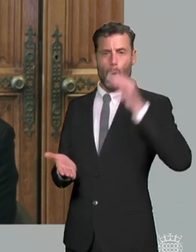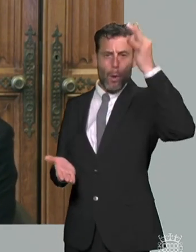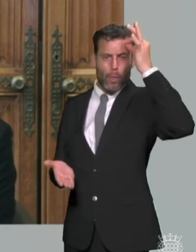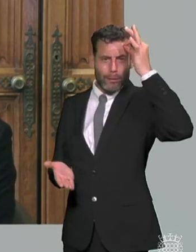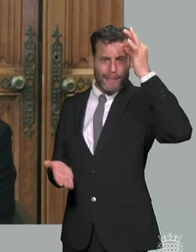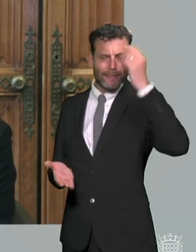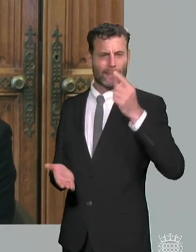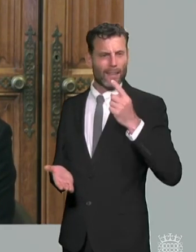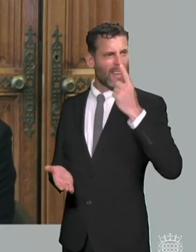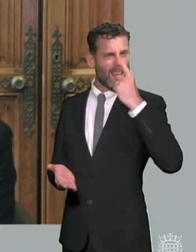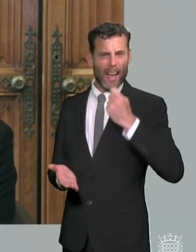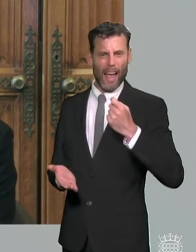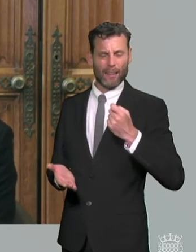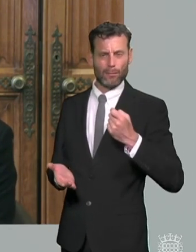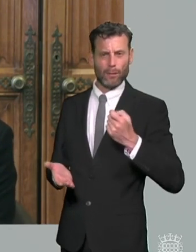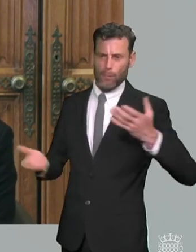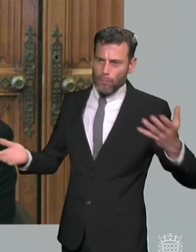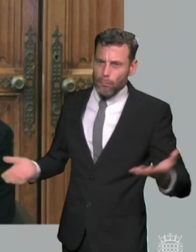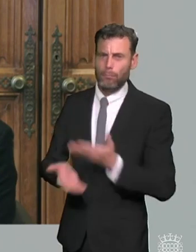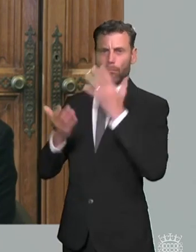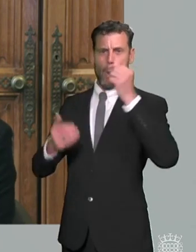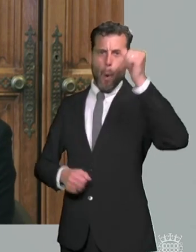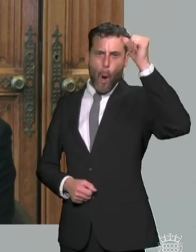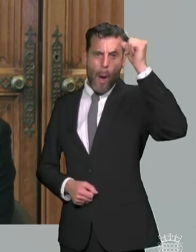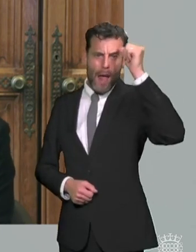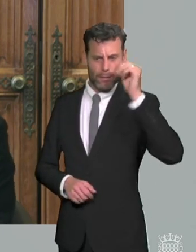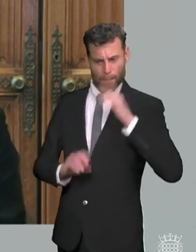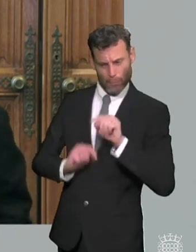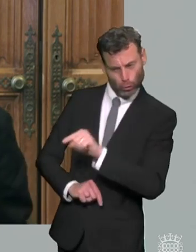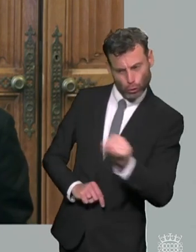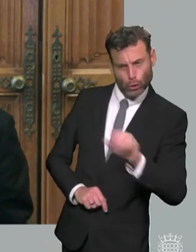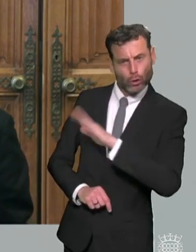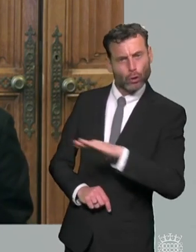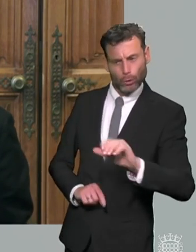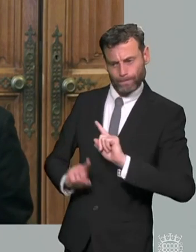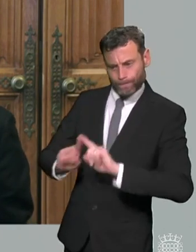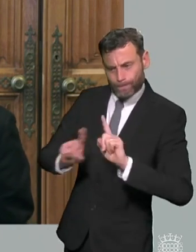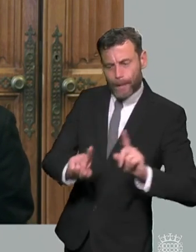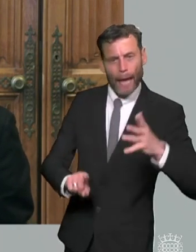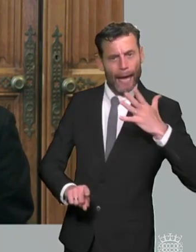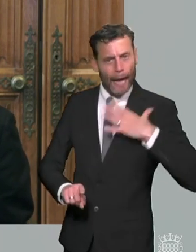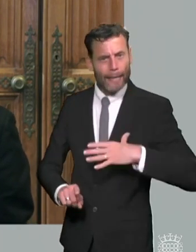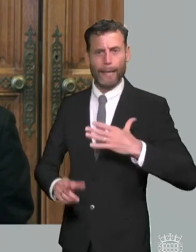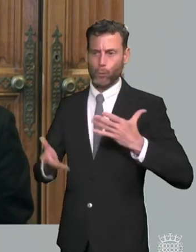interest of every child and young person in their area as you know our predecessor education